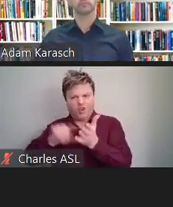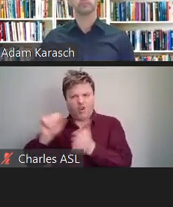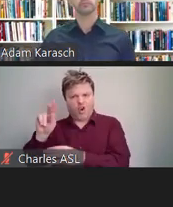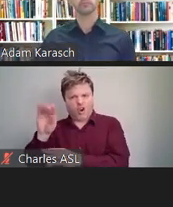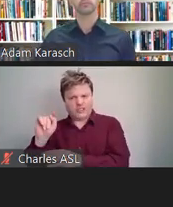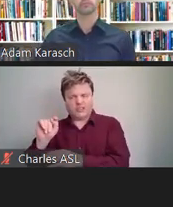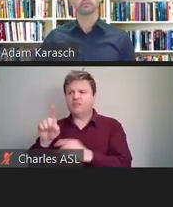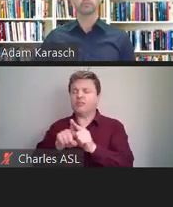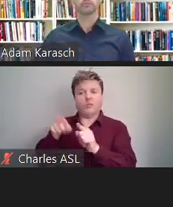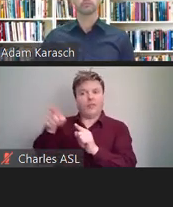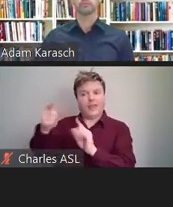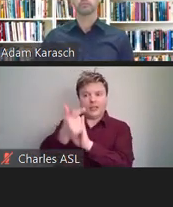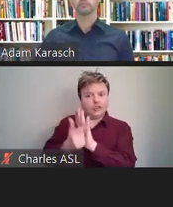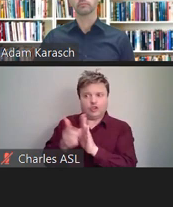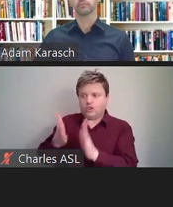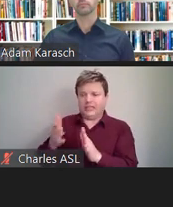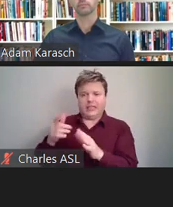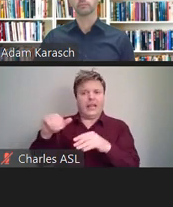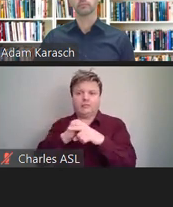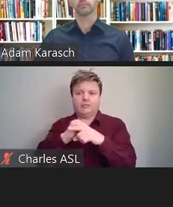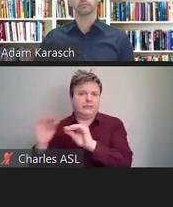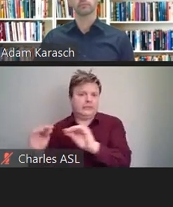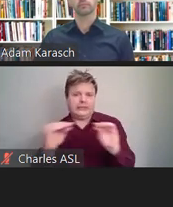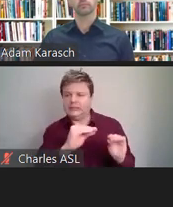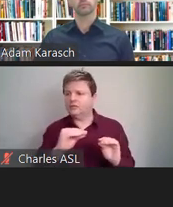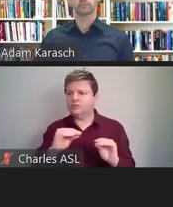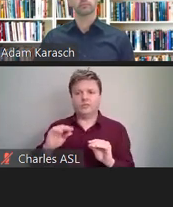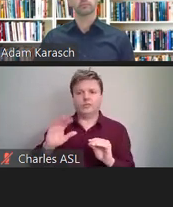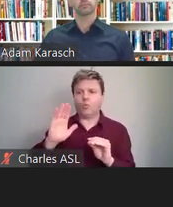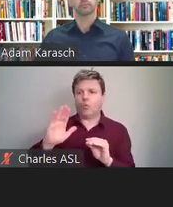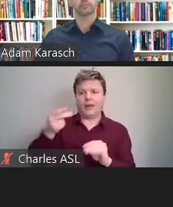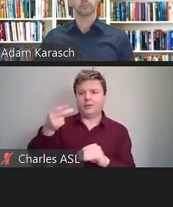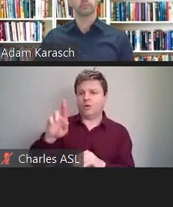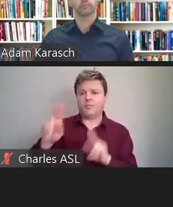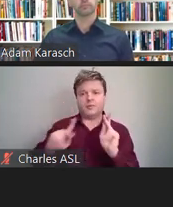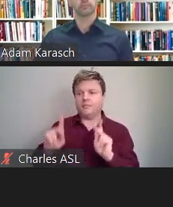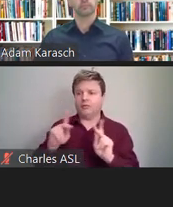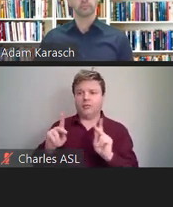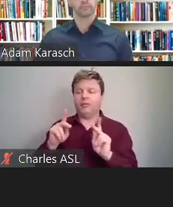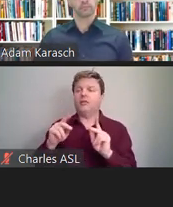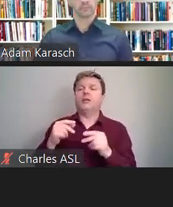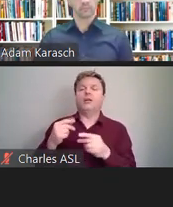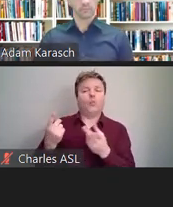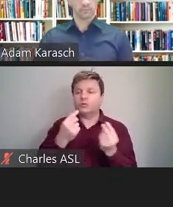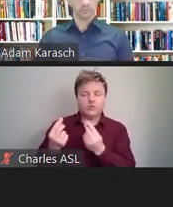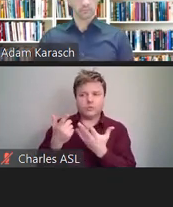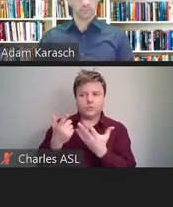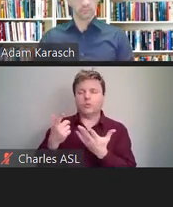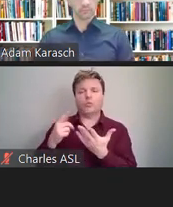to your HR people about what to do or answer questions. Sometimes it's helpful just to get on a conference